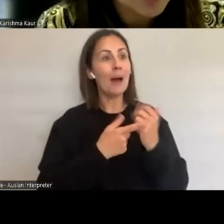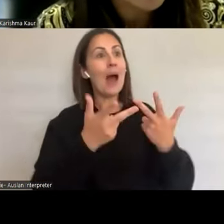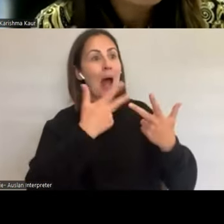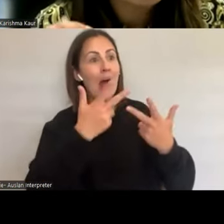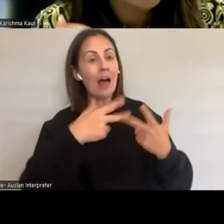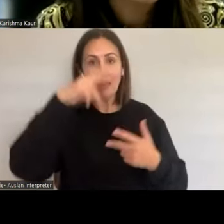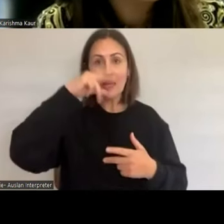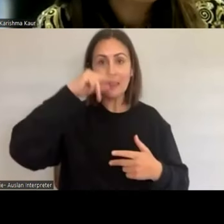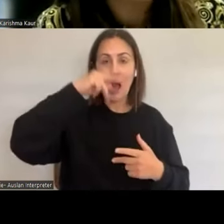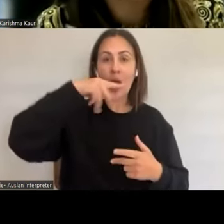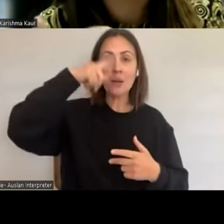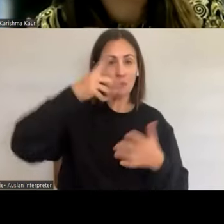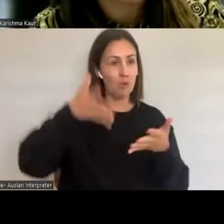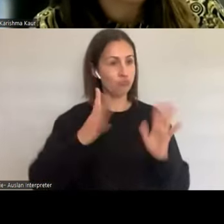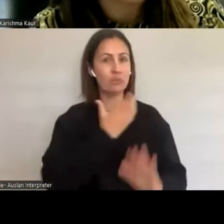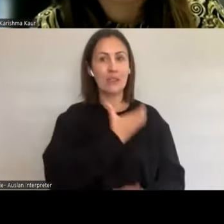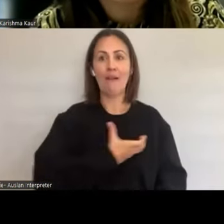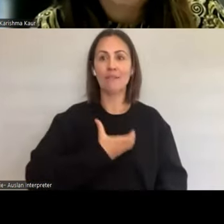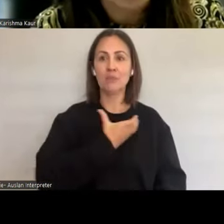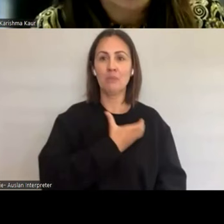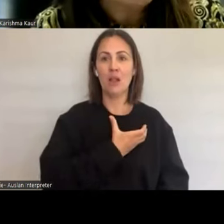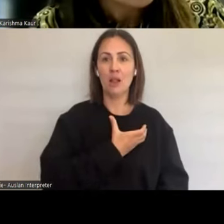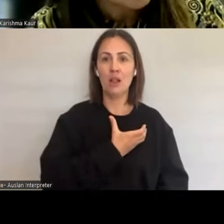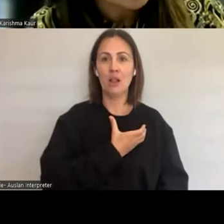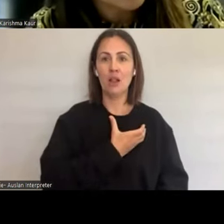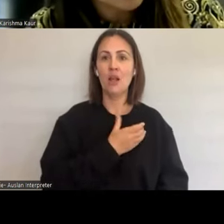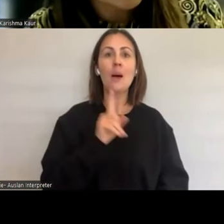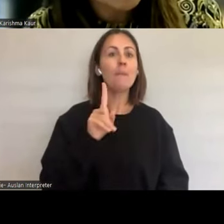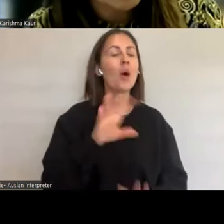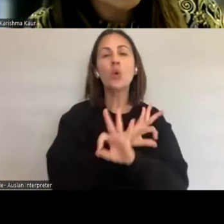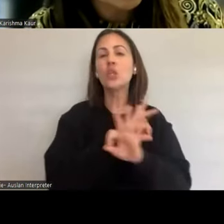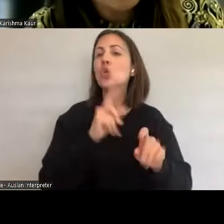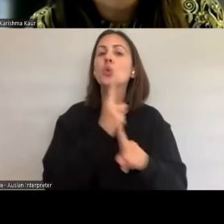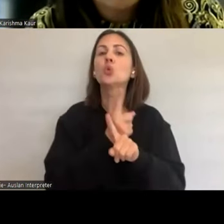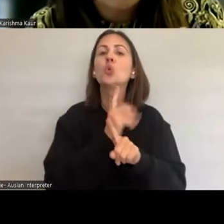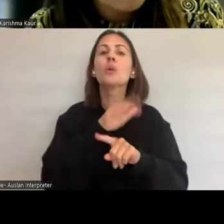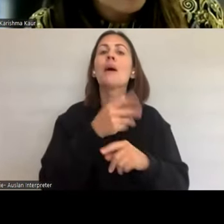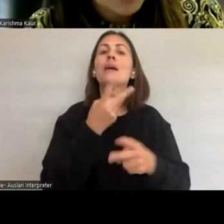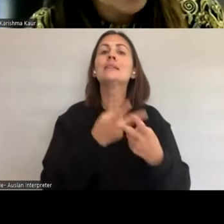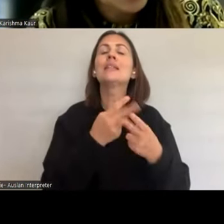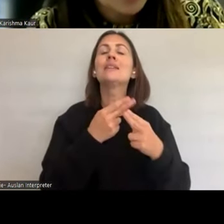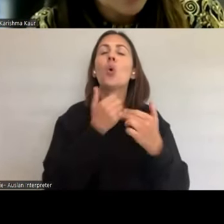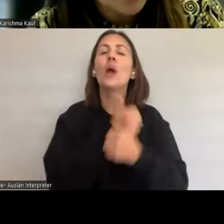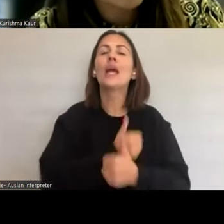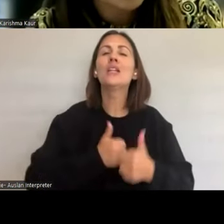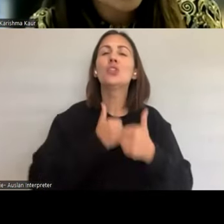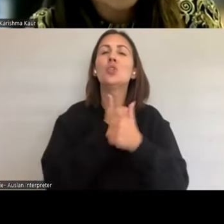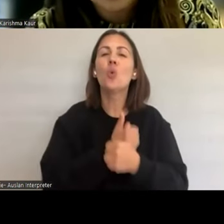but there should be more education about pleasure. The you know what Anita has highlighted today in